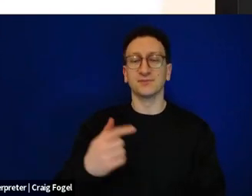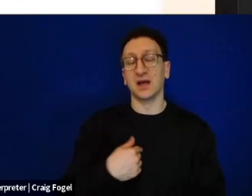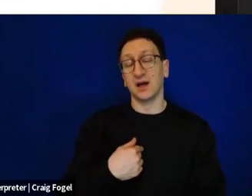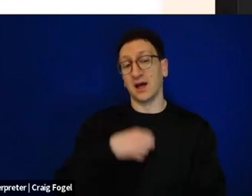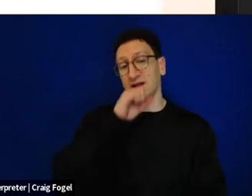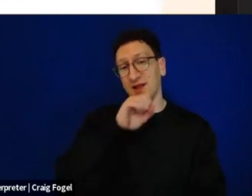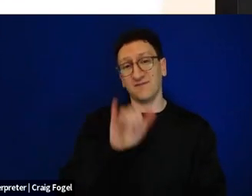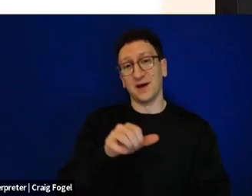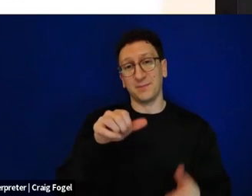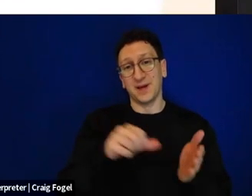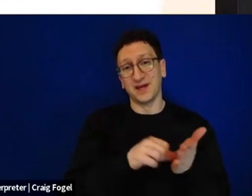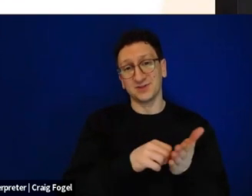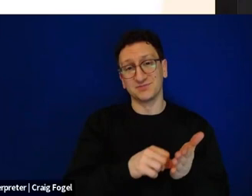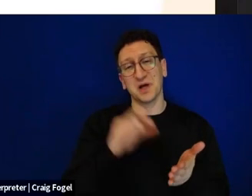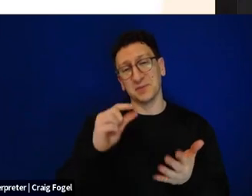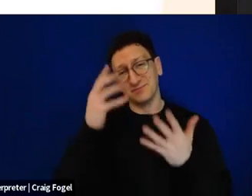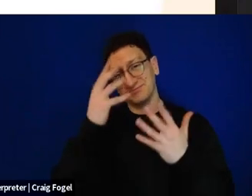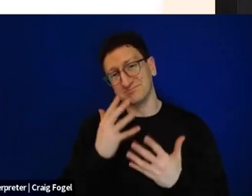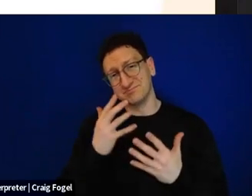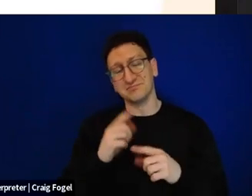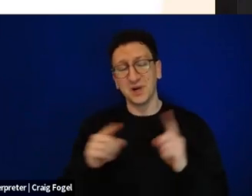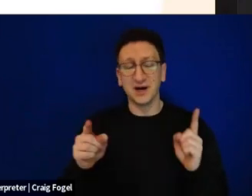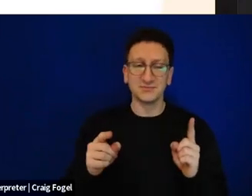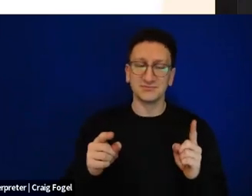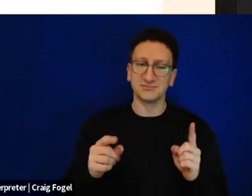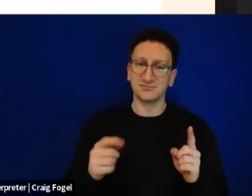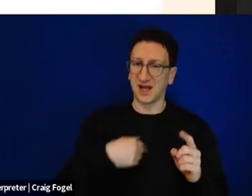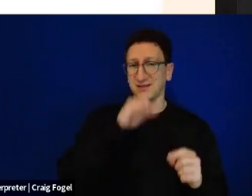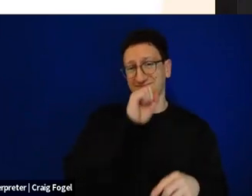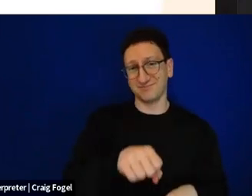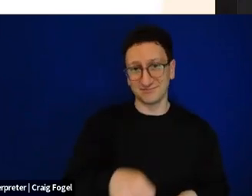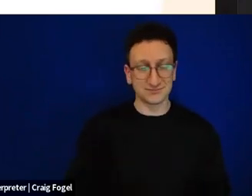We talked about the two in every generation. And when we created our Haggadah,